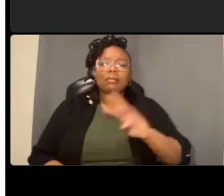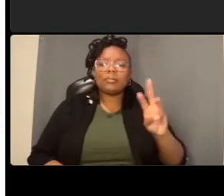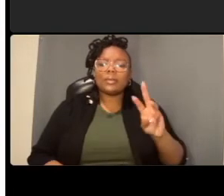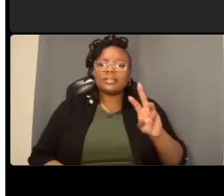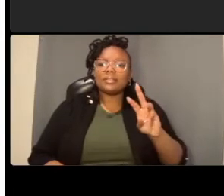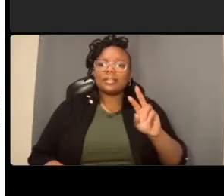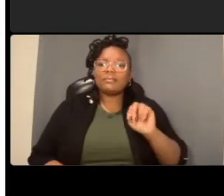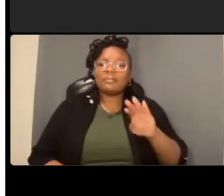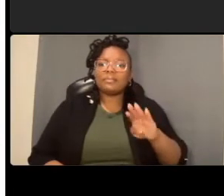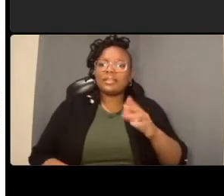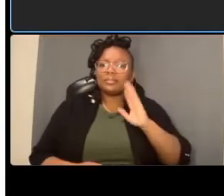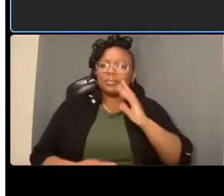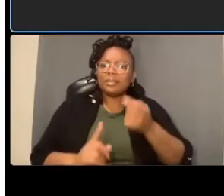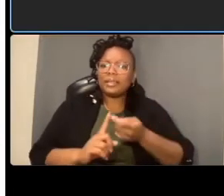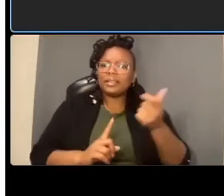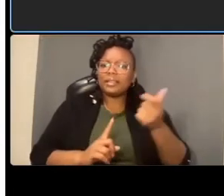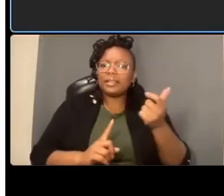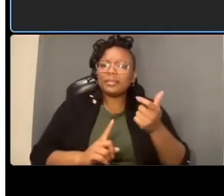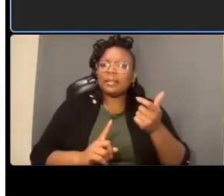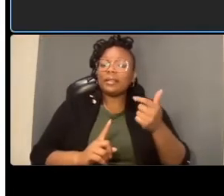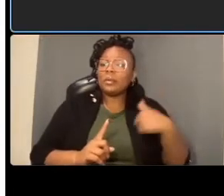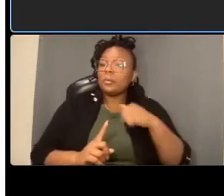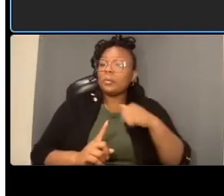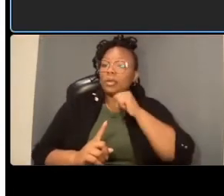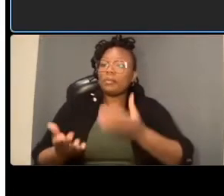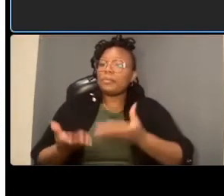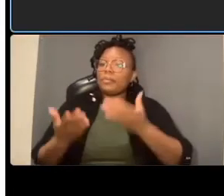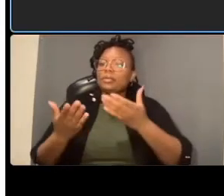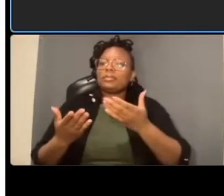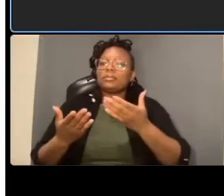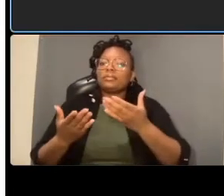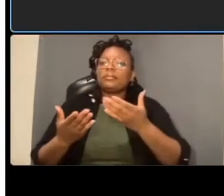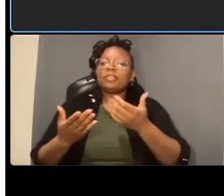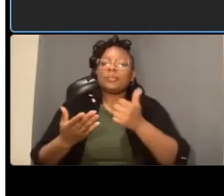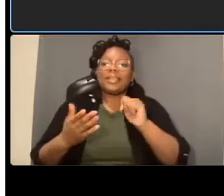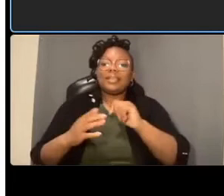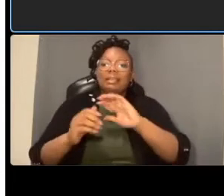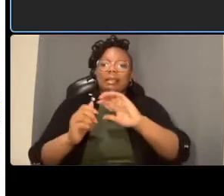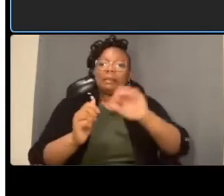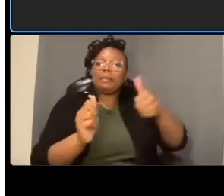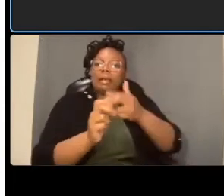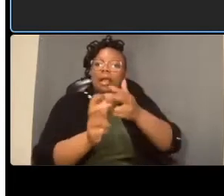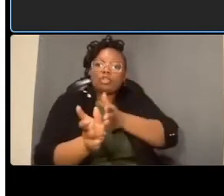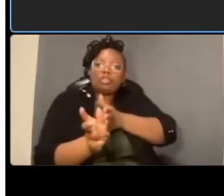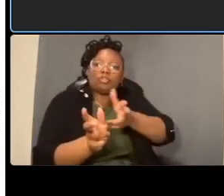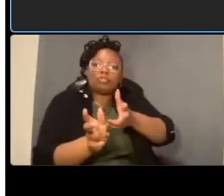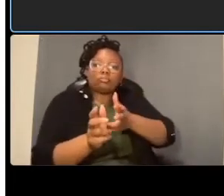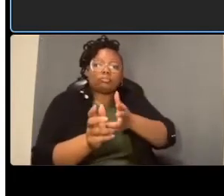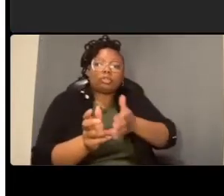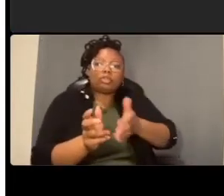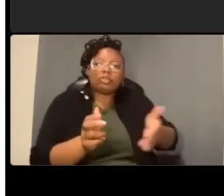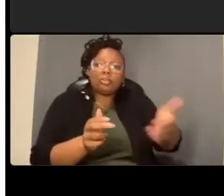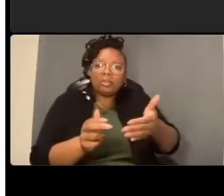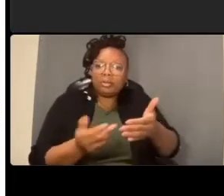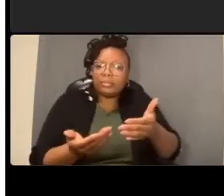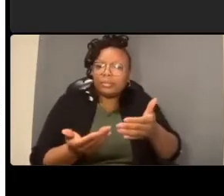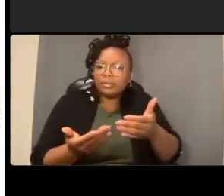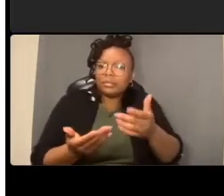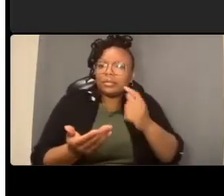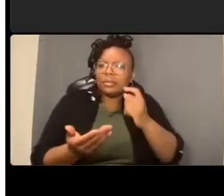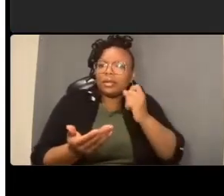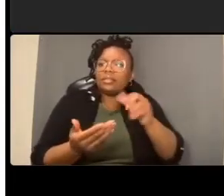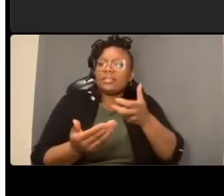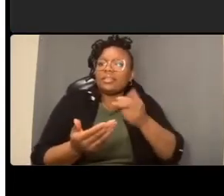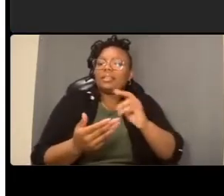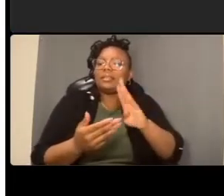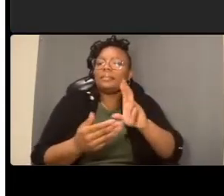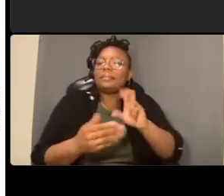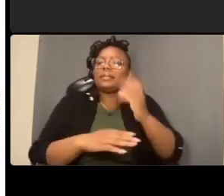is that does that other than bus stop improvements does that answer that concern yes it does